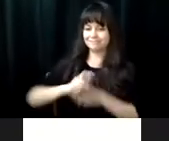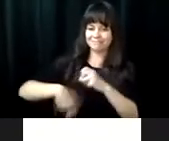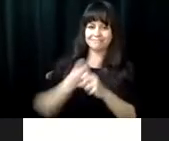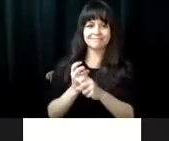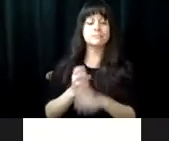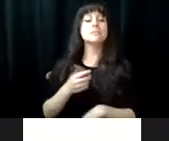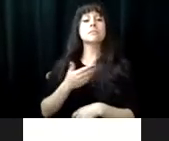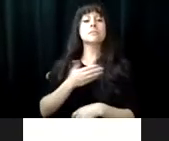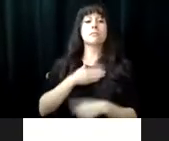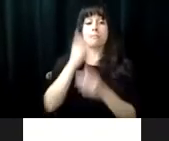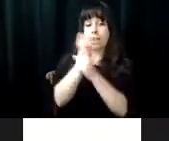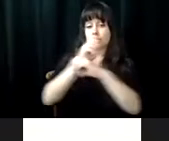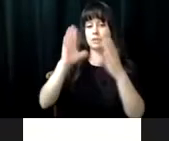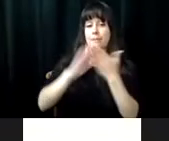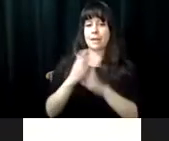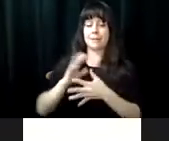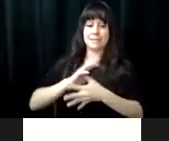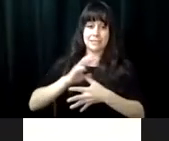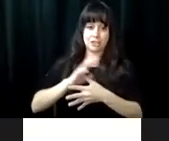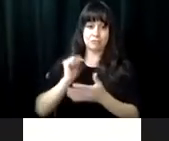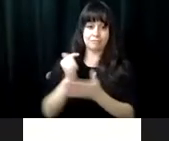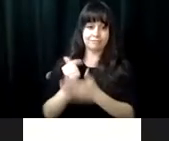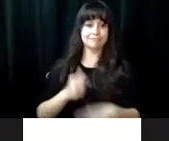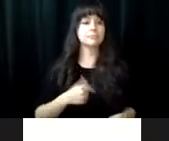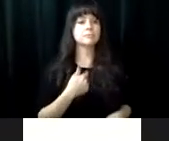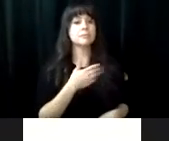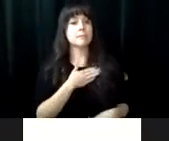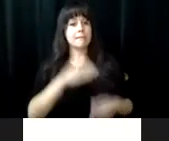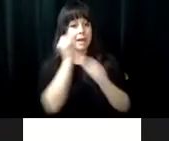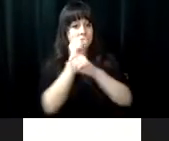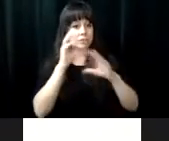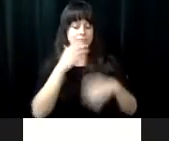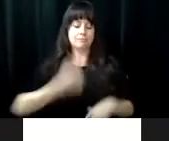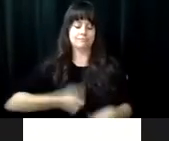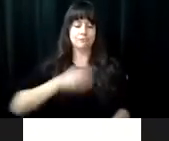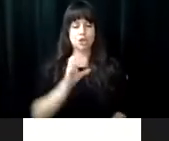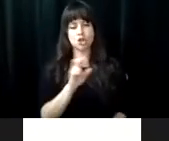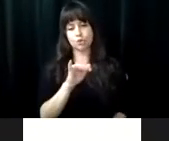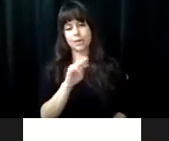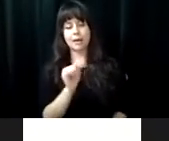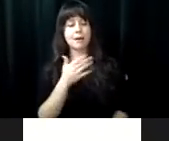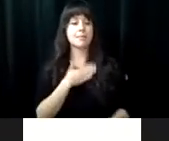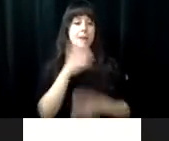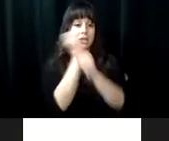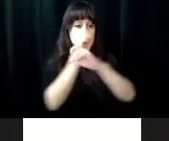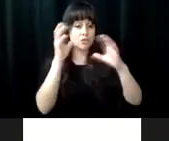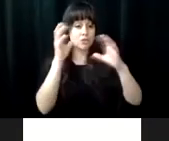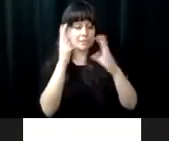my dream is to be a travel agent and travel the world. I'm Maricel. I, my dream is